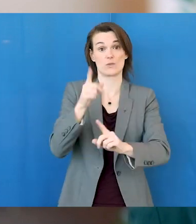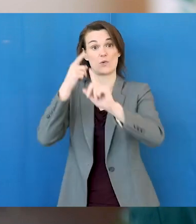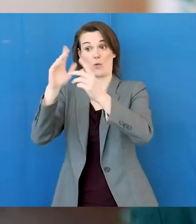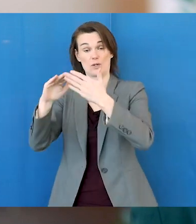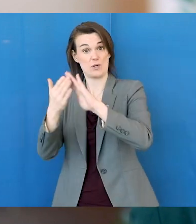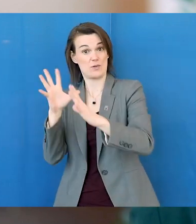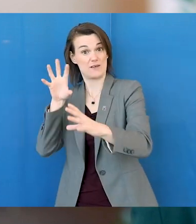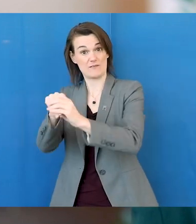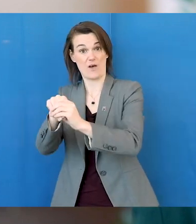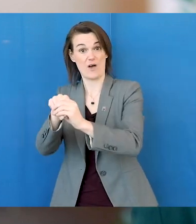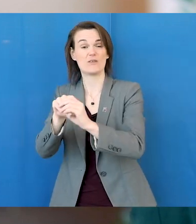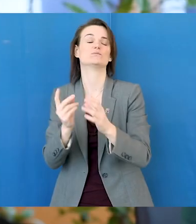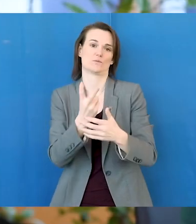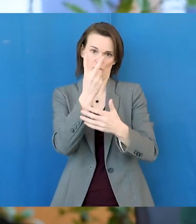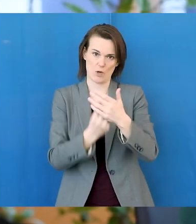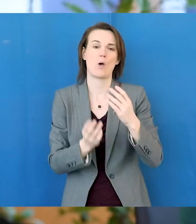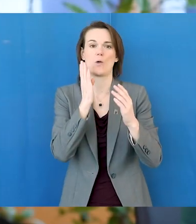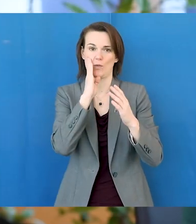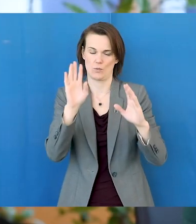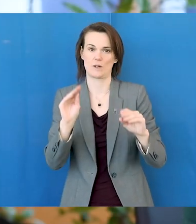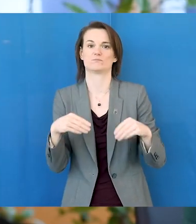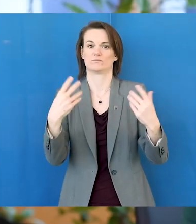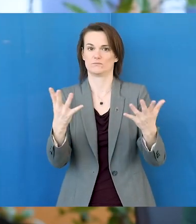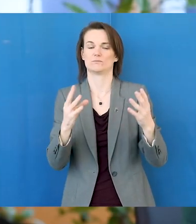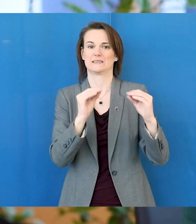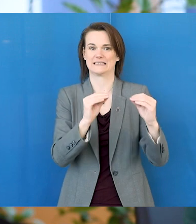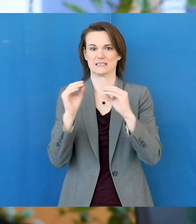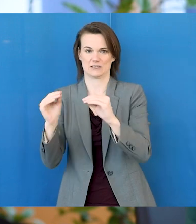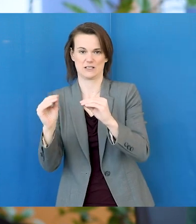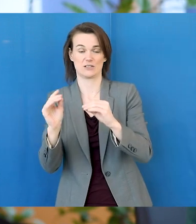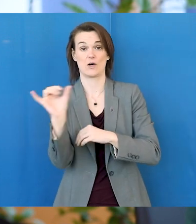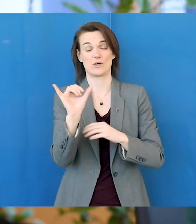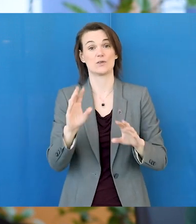in your community, you'll receive hands-on experience while doing two work placements